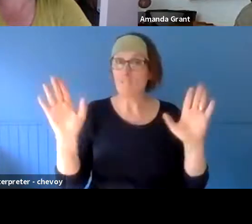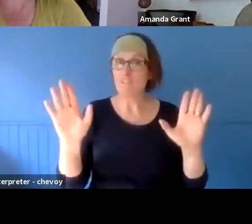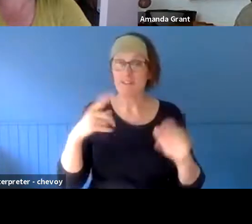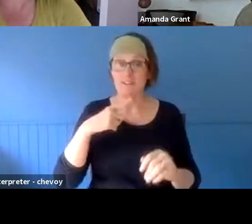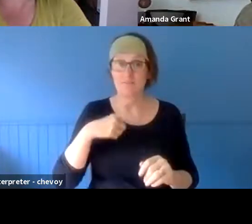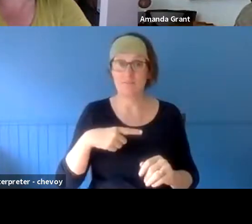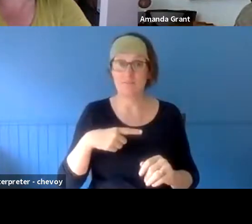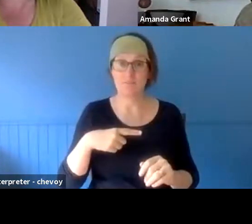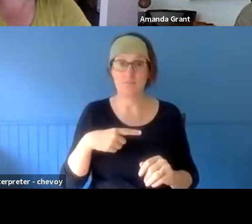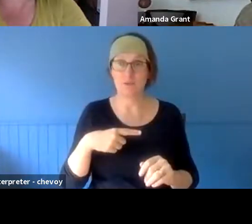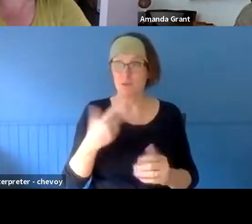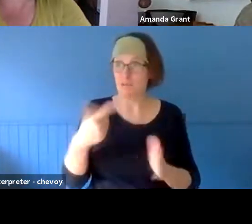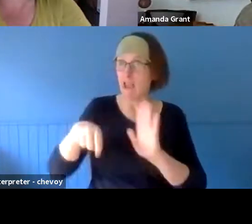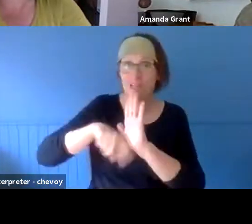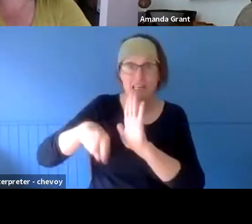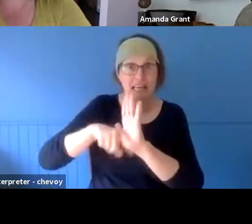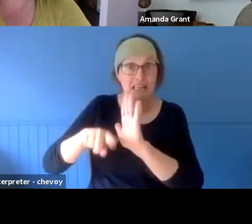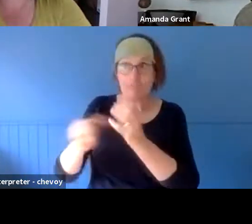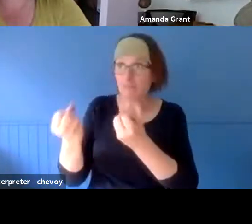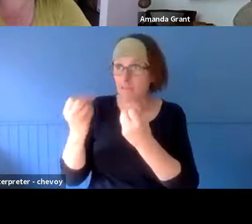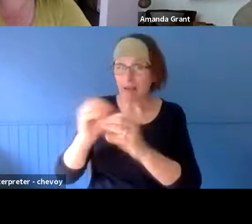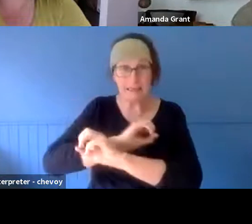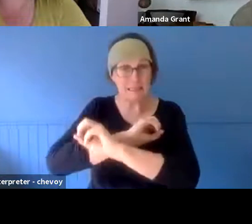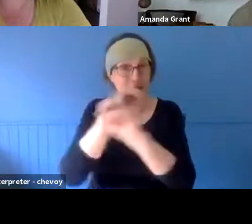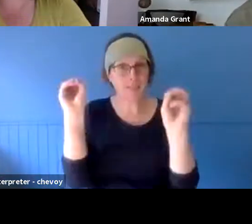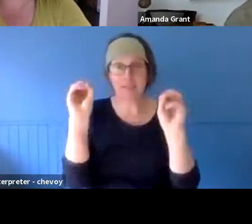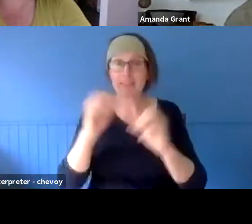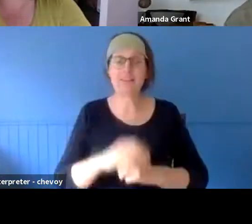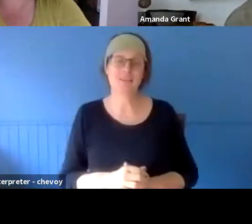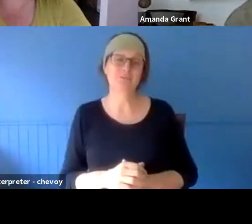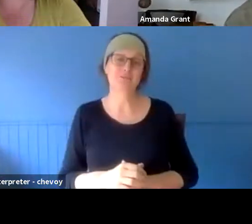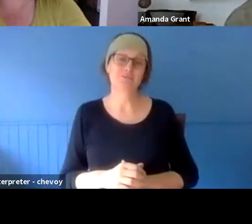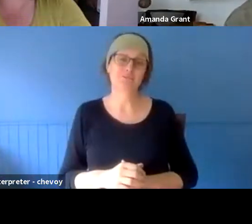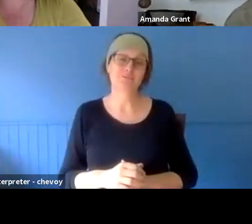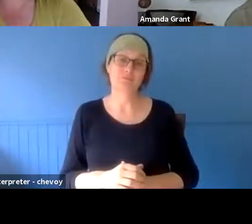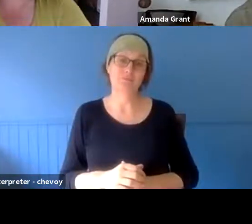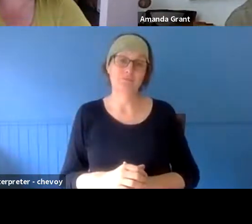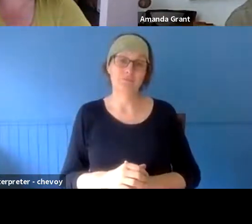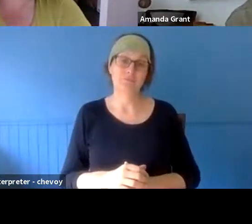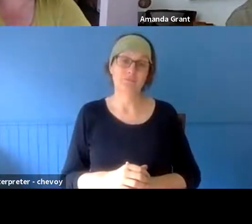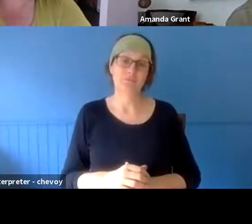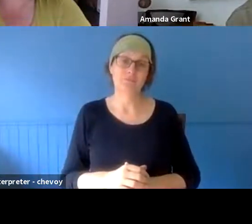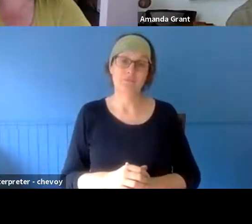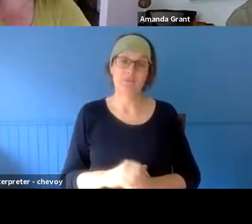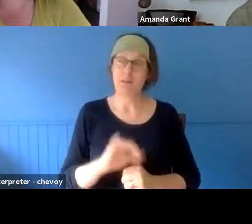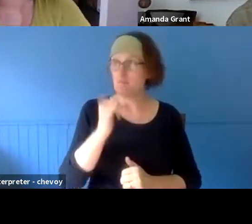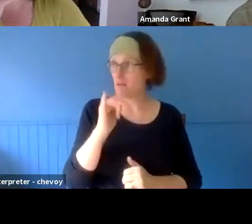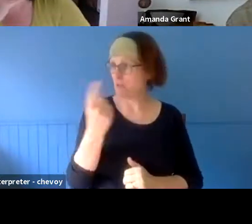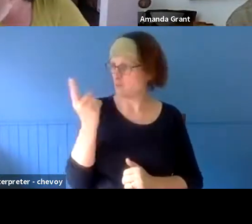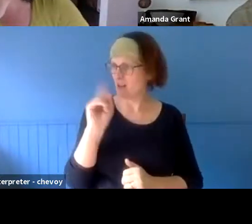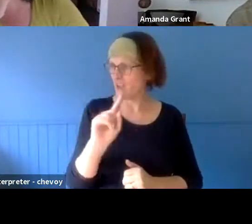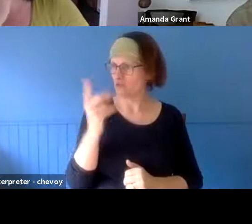comment received at all. It was only probably last year or the year